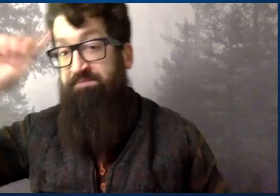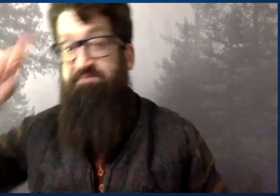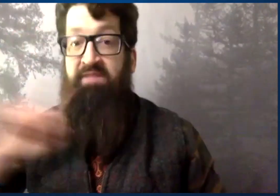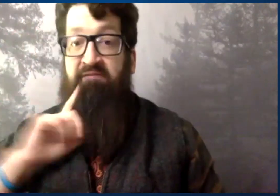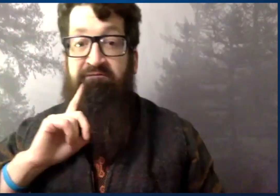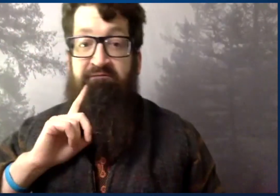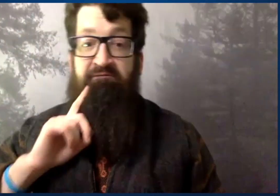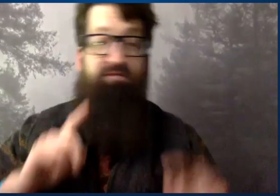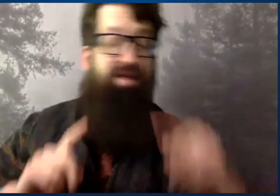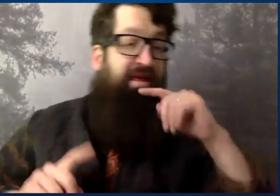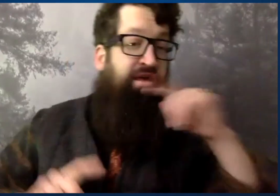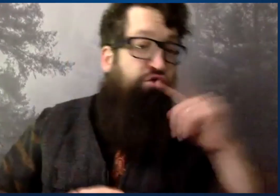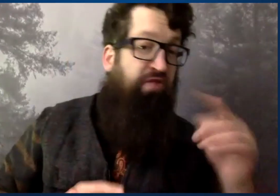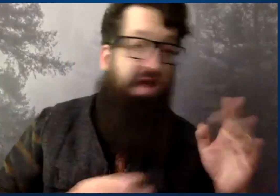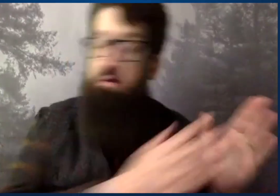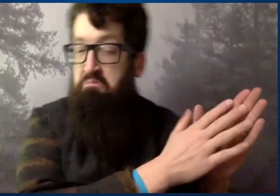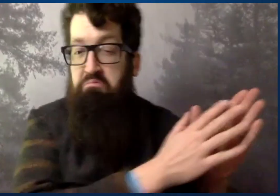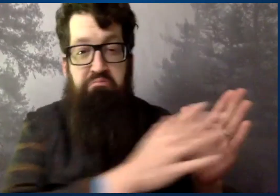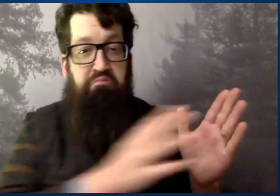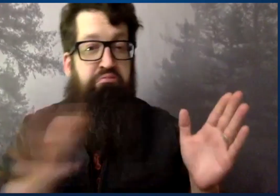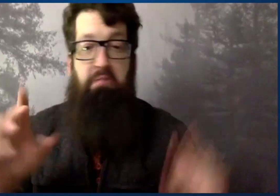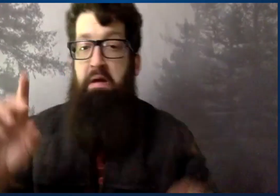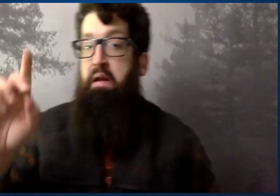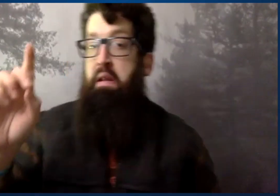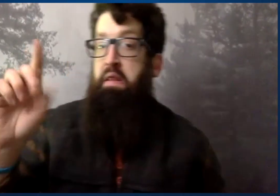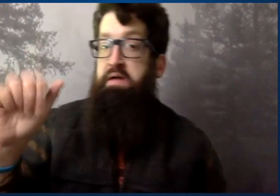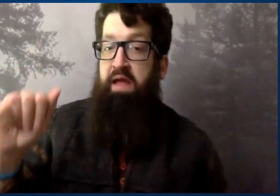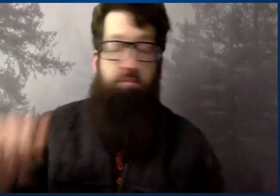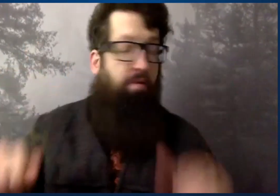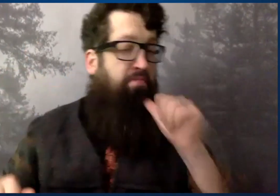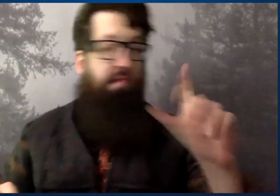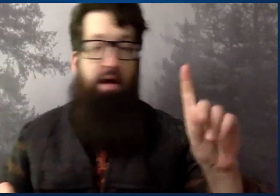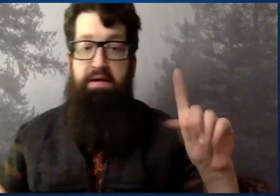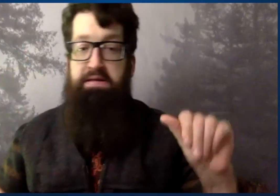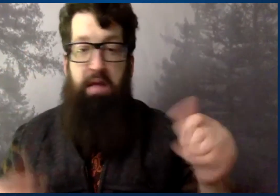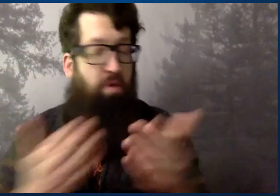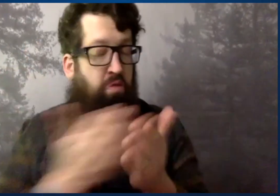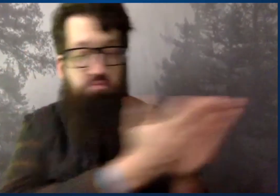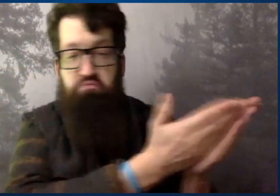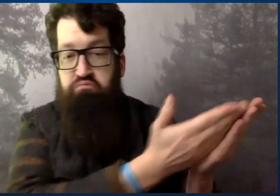So all children, whether they be deaf or hearing or anywhere on the spectrum,